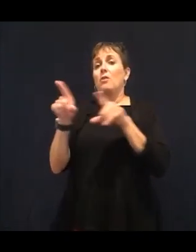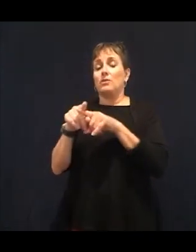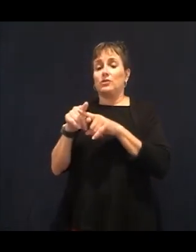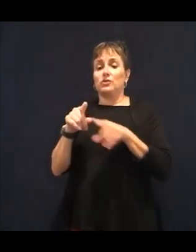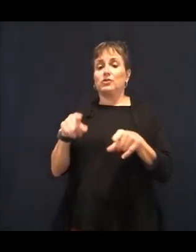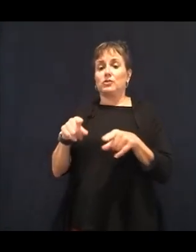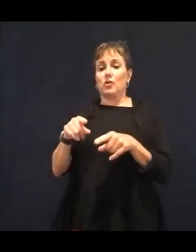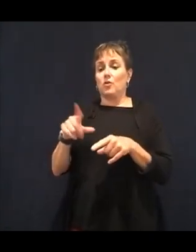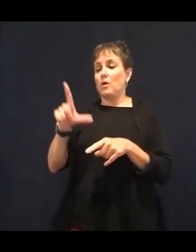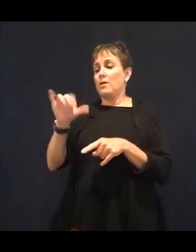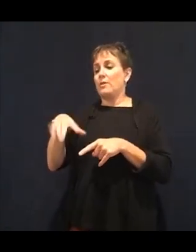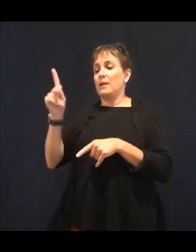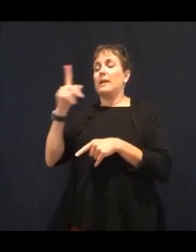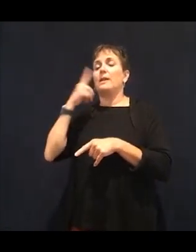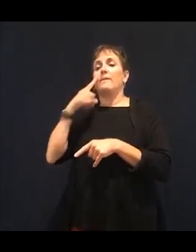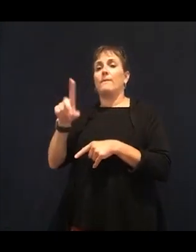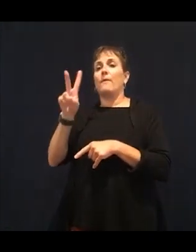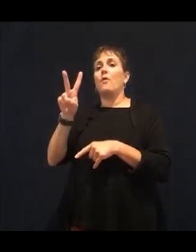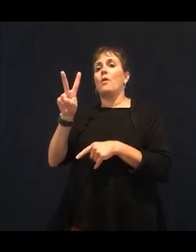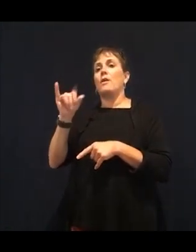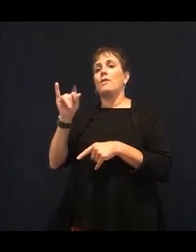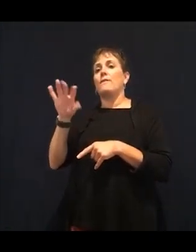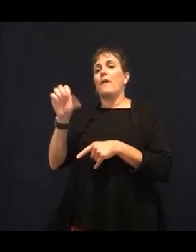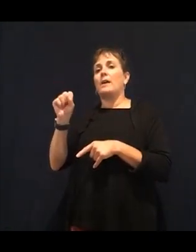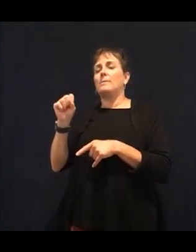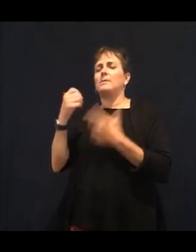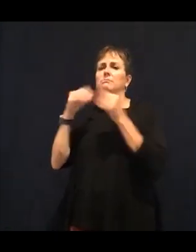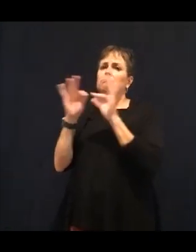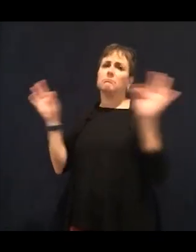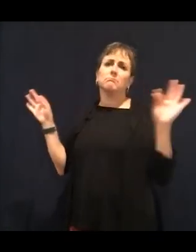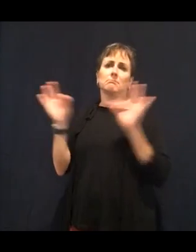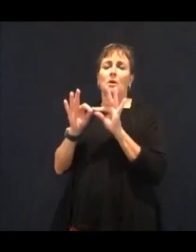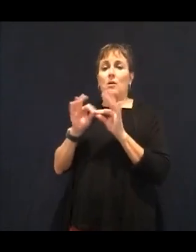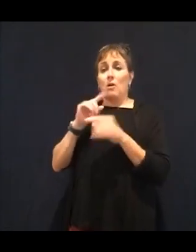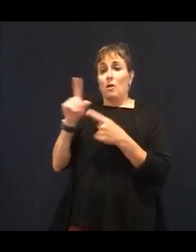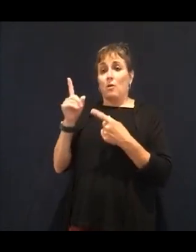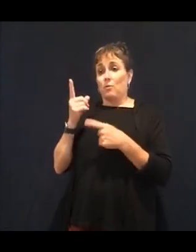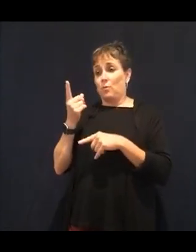things that we need from our food or we can't get our kids to eat all the vitamins and nutrients